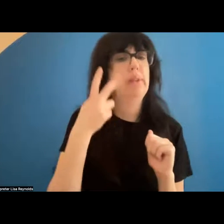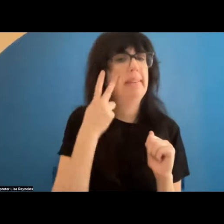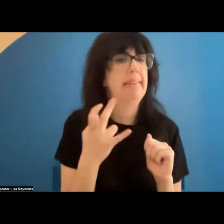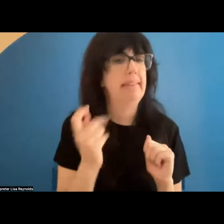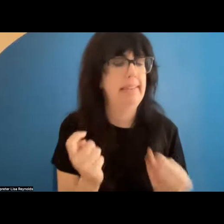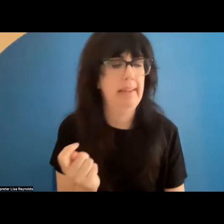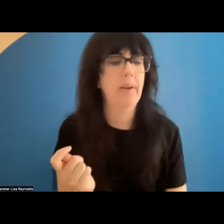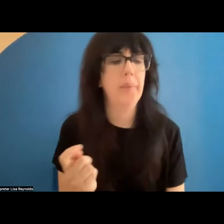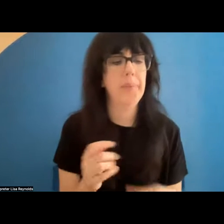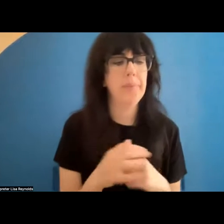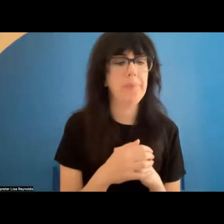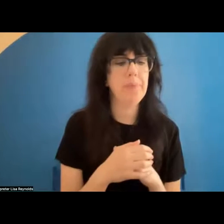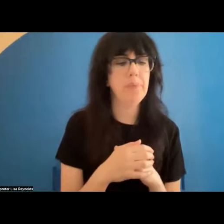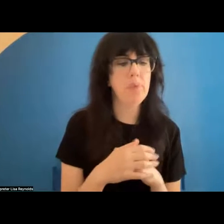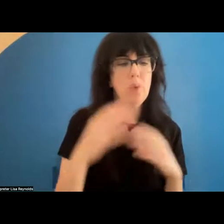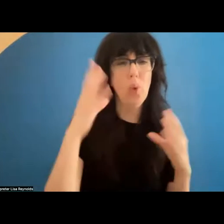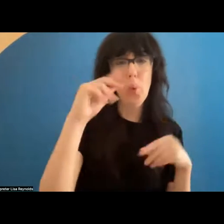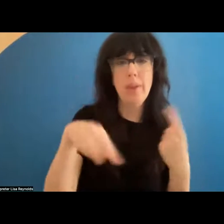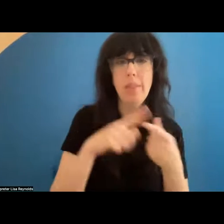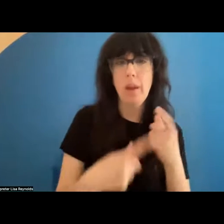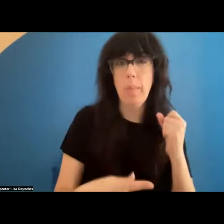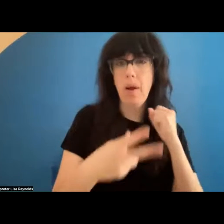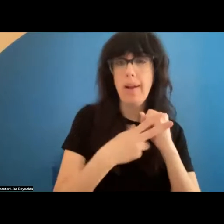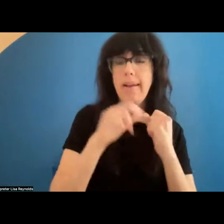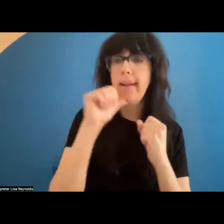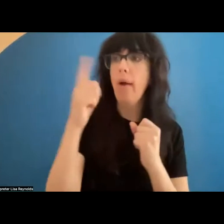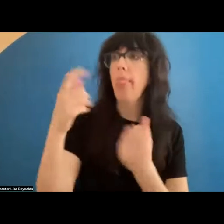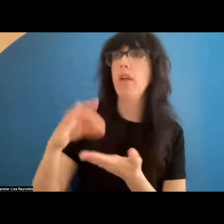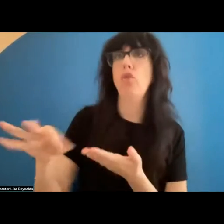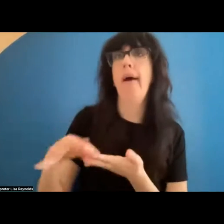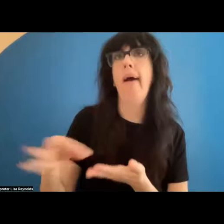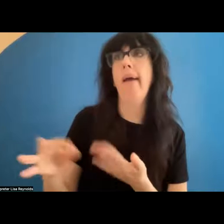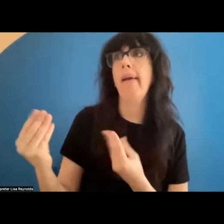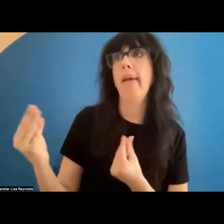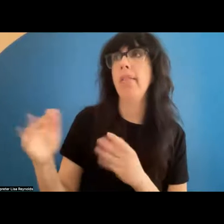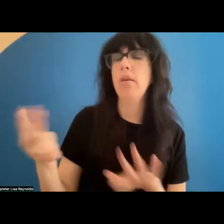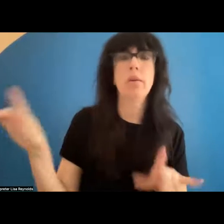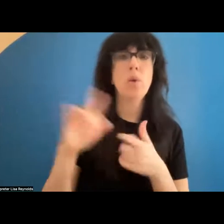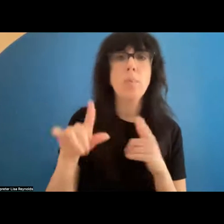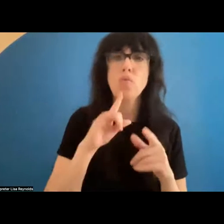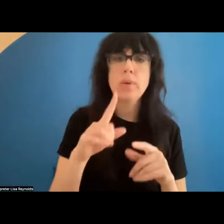seen. I think partially when we think of archiving, it's not just tracking the material,